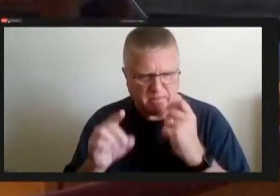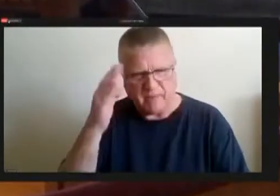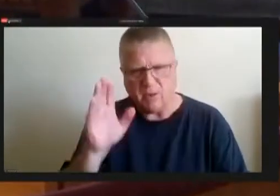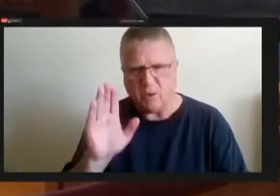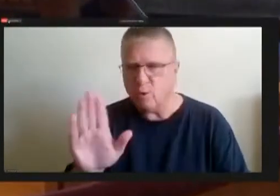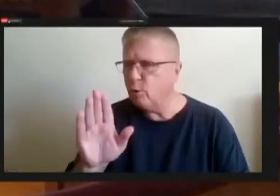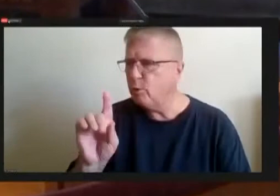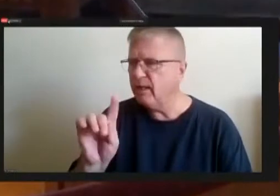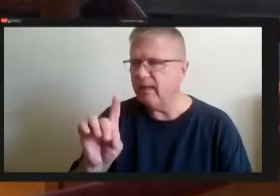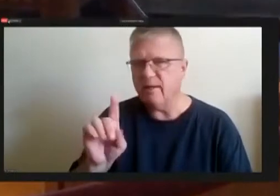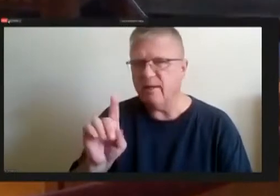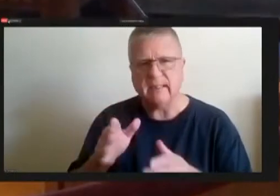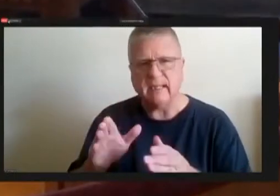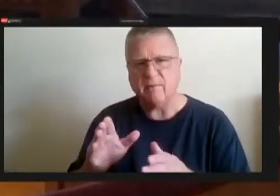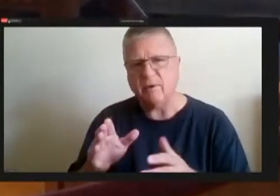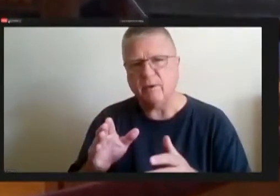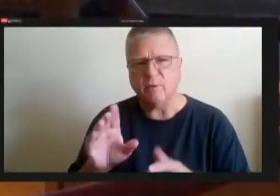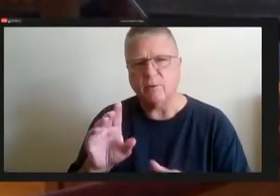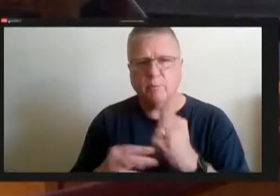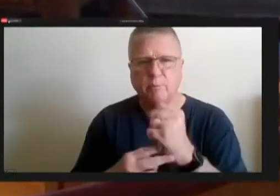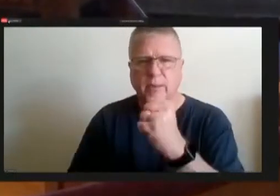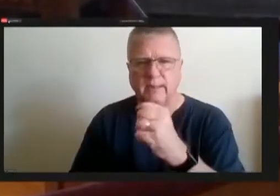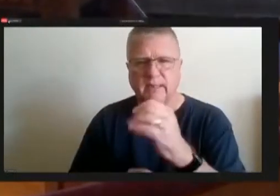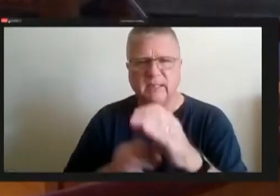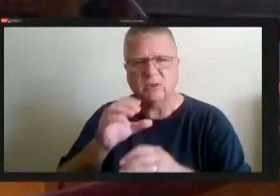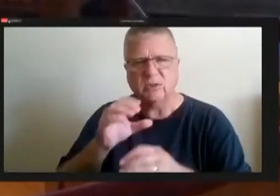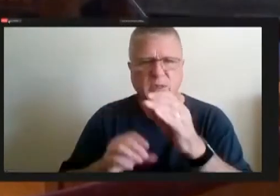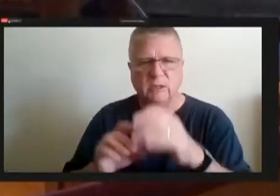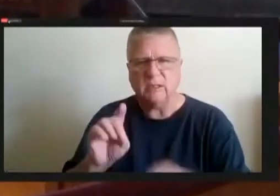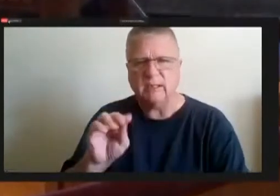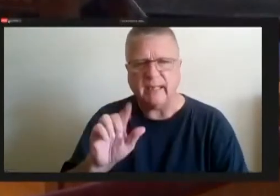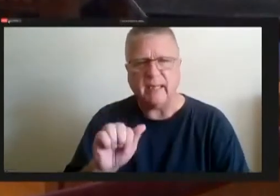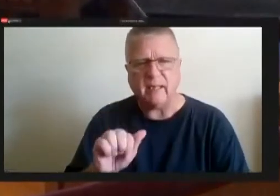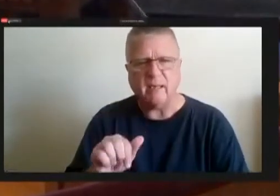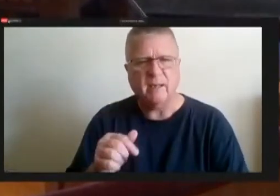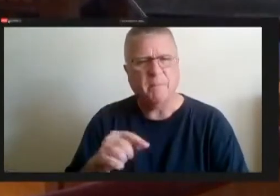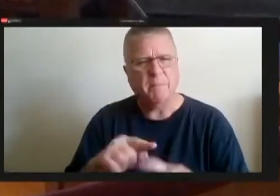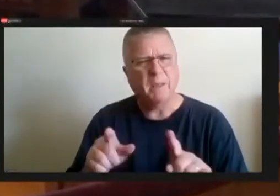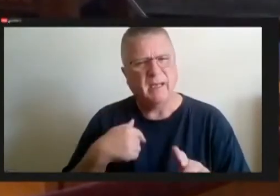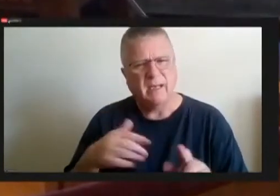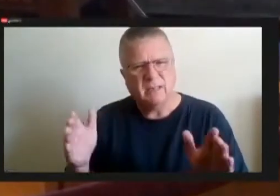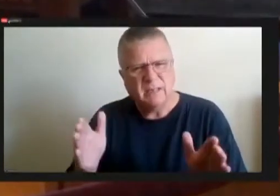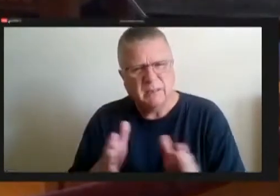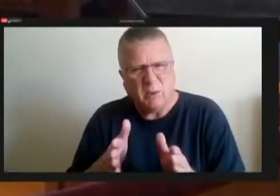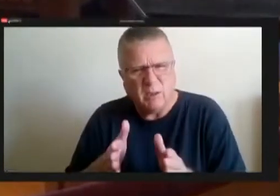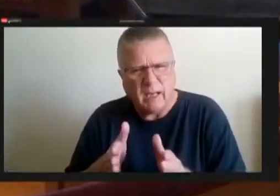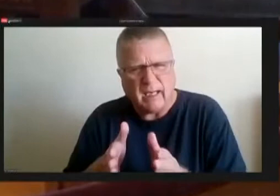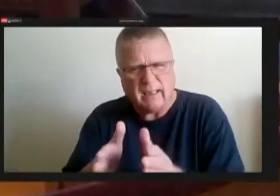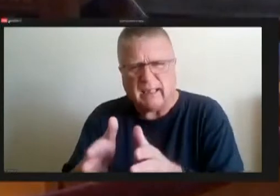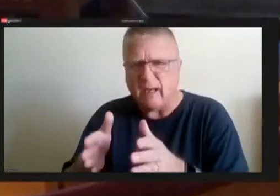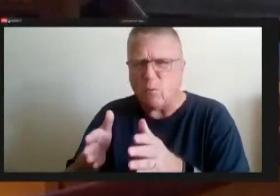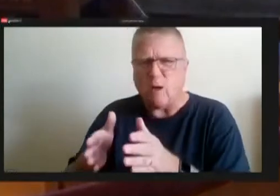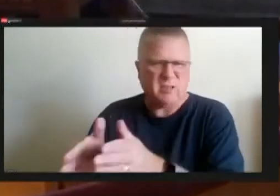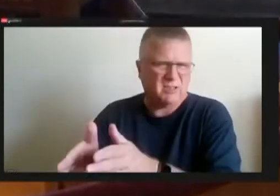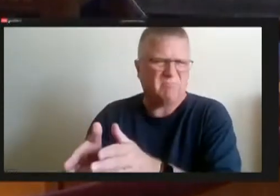date is there there are the smaller lanes or sidewalks, that I have here about them